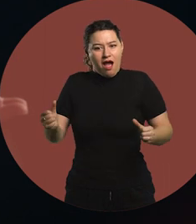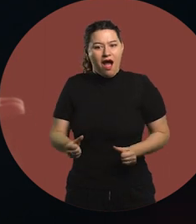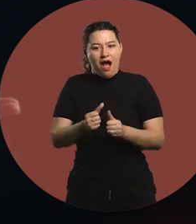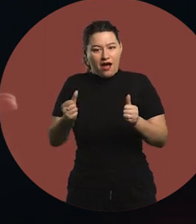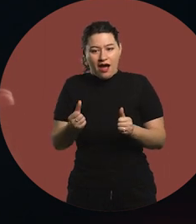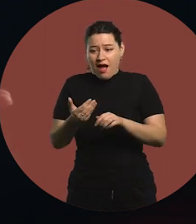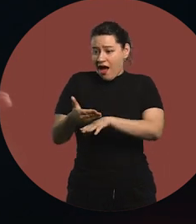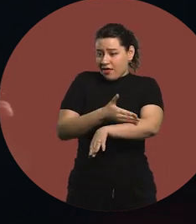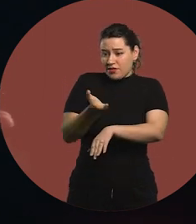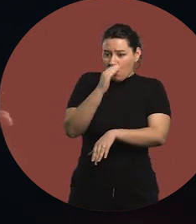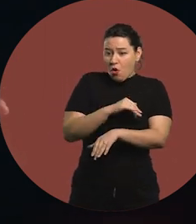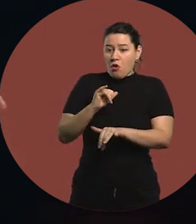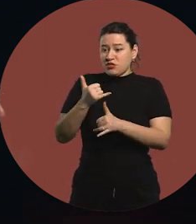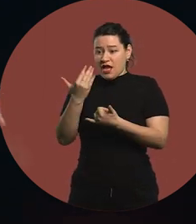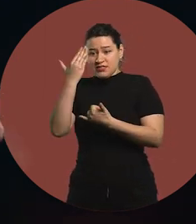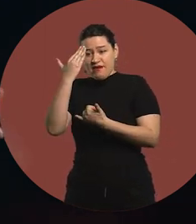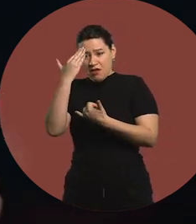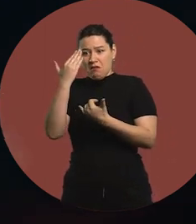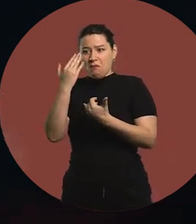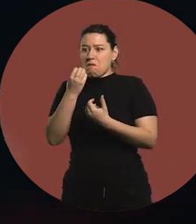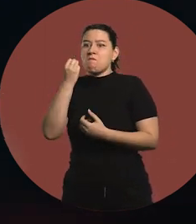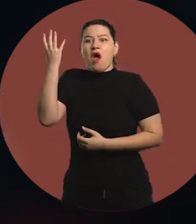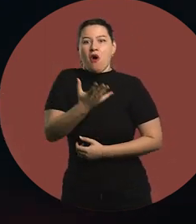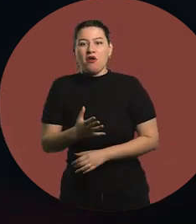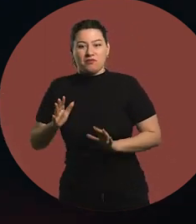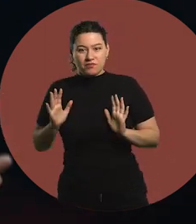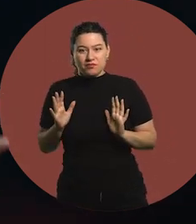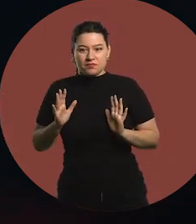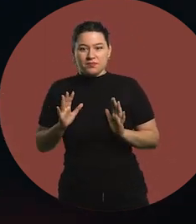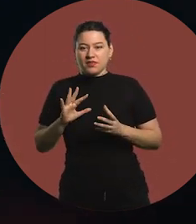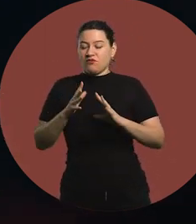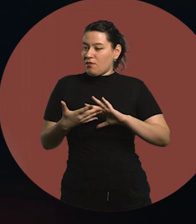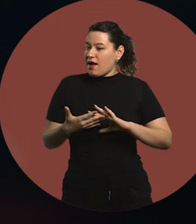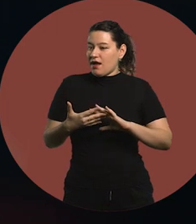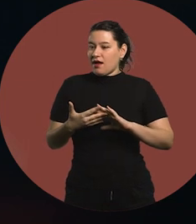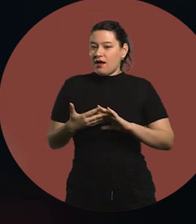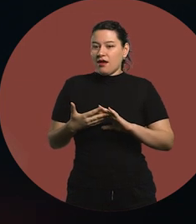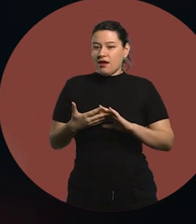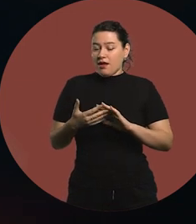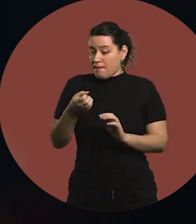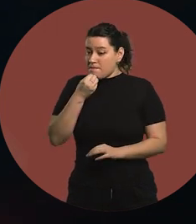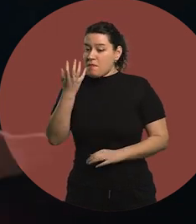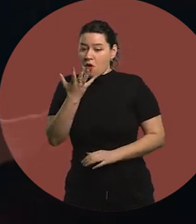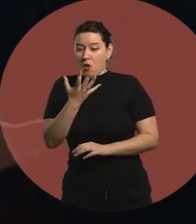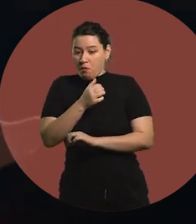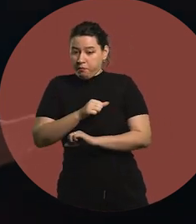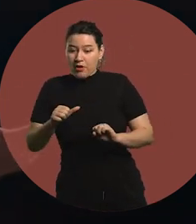to strengthen what you do well. And to focus on the best you can offer,